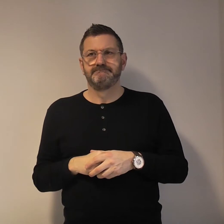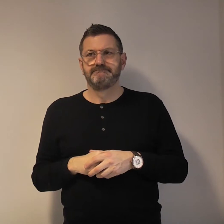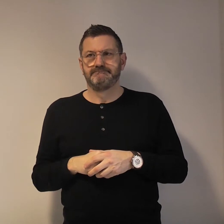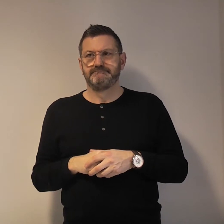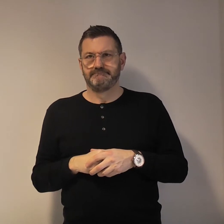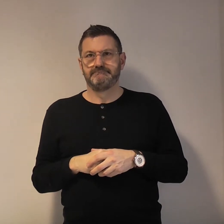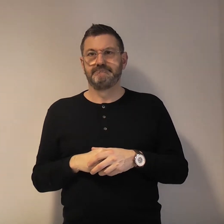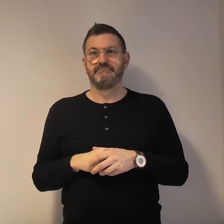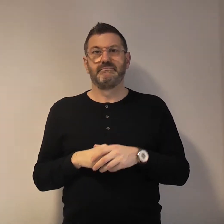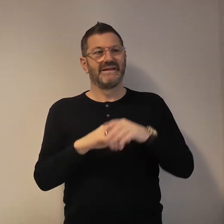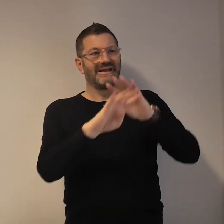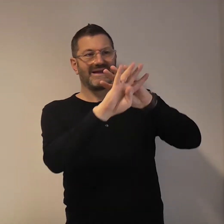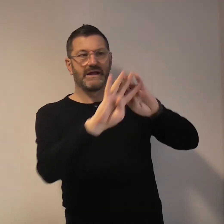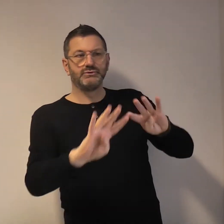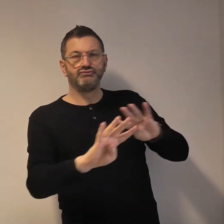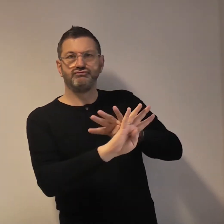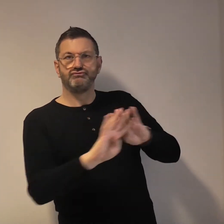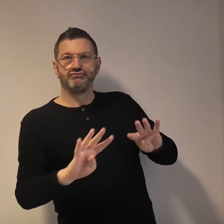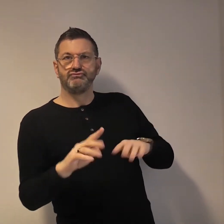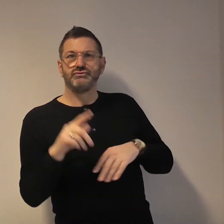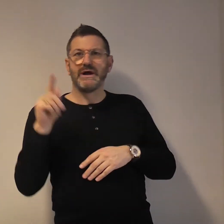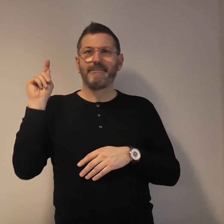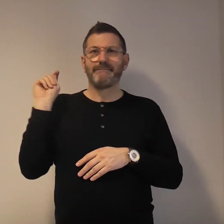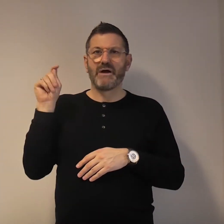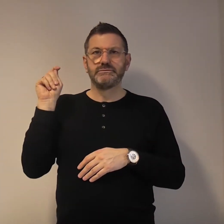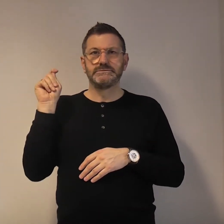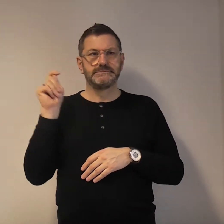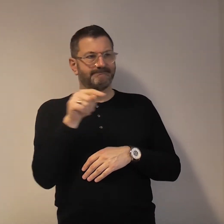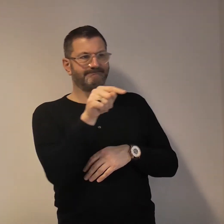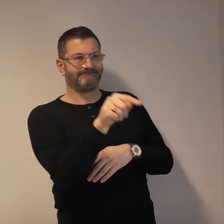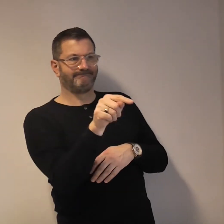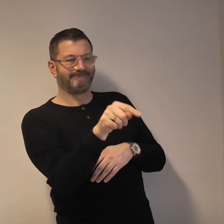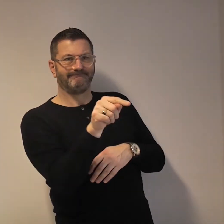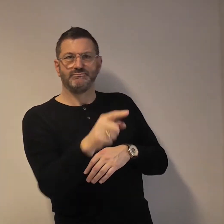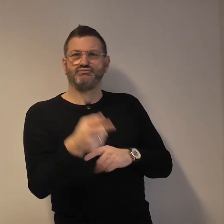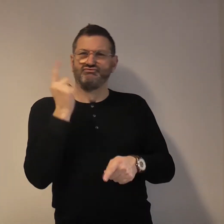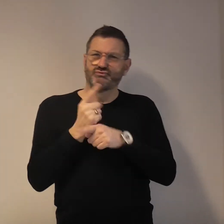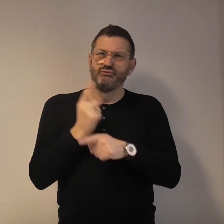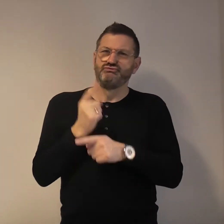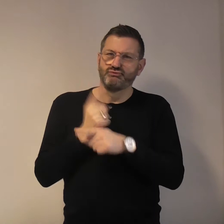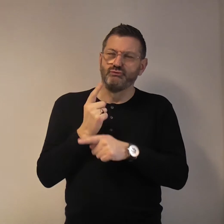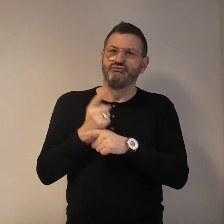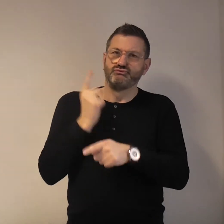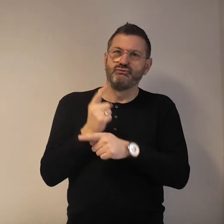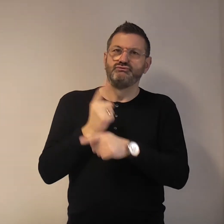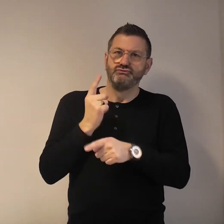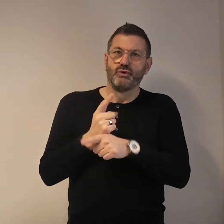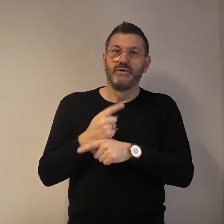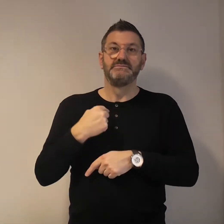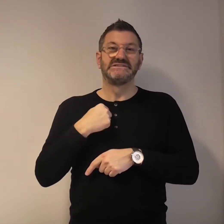Cage, parrot talk talk talk.